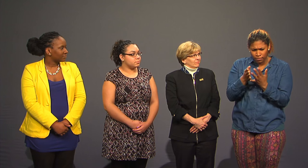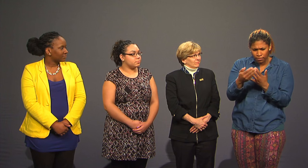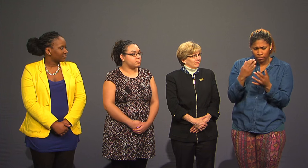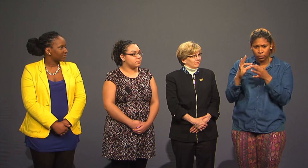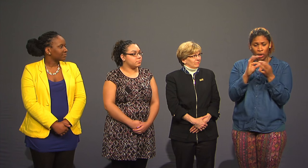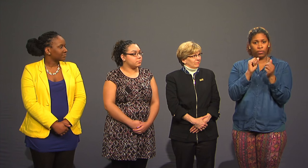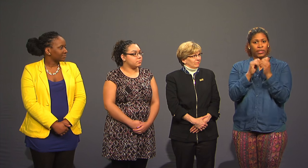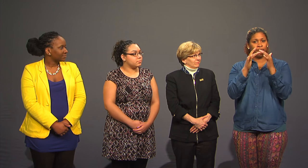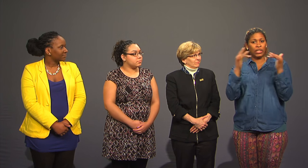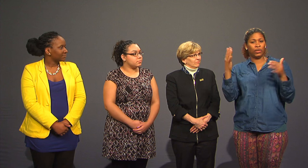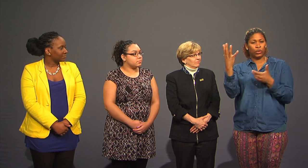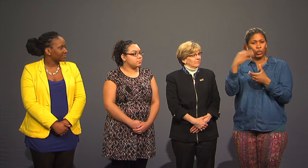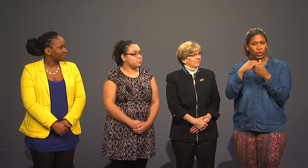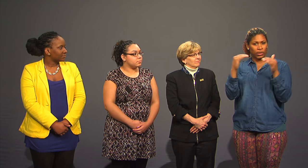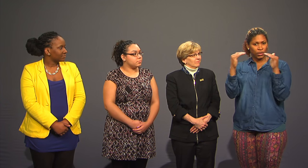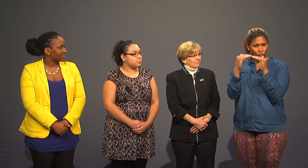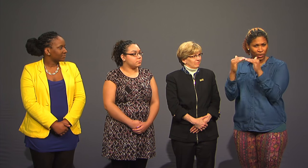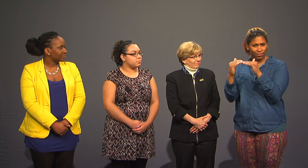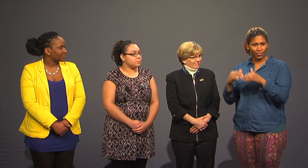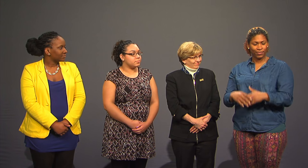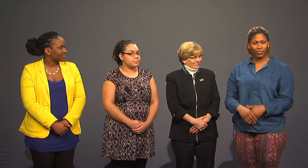earlier documents and work that had already been done to address diversity, inclusion and equity.